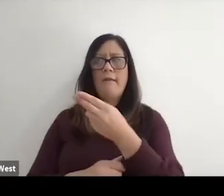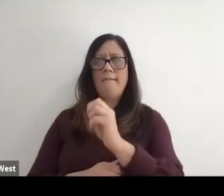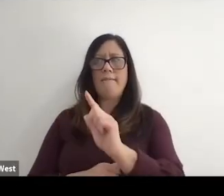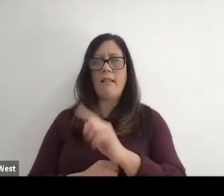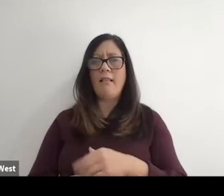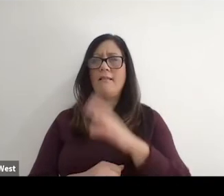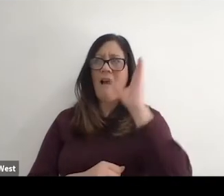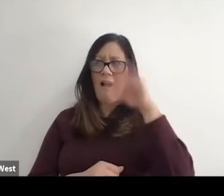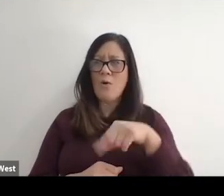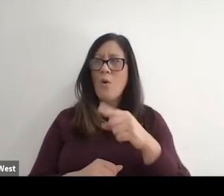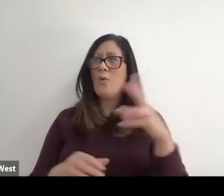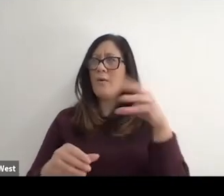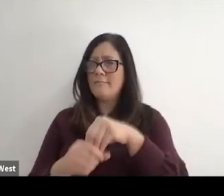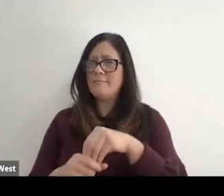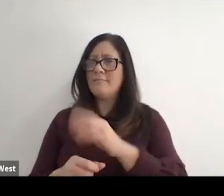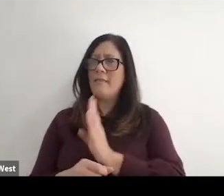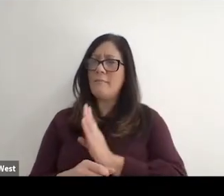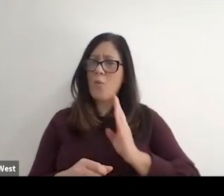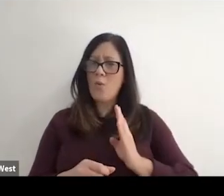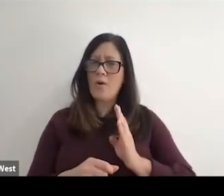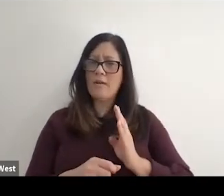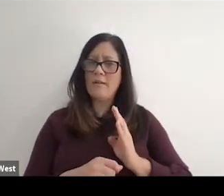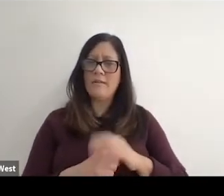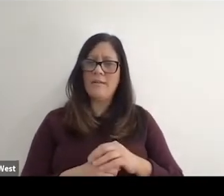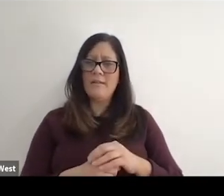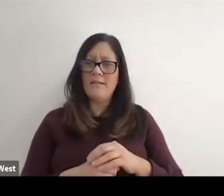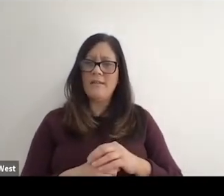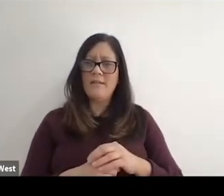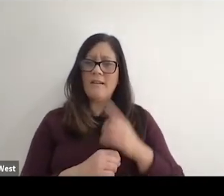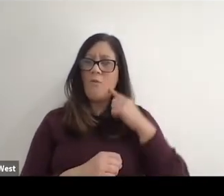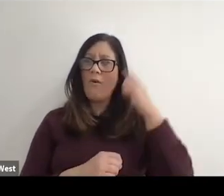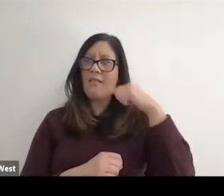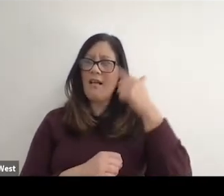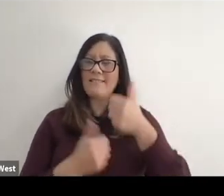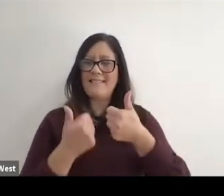I know that you were on the board of the London Games at the Times that this